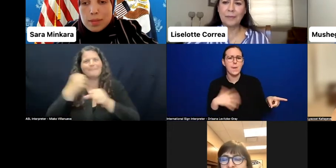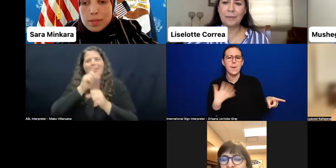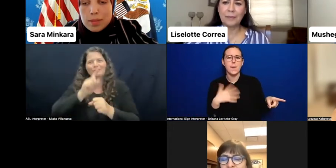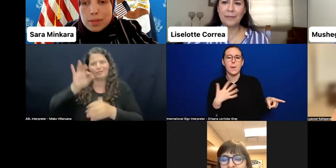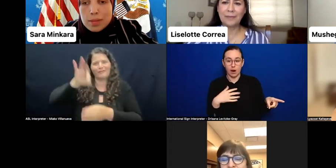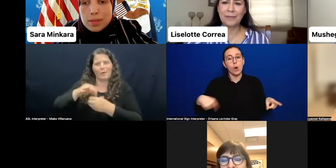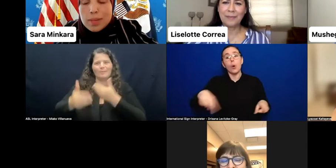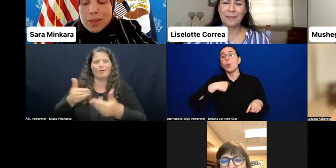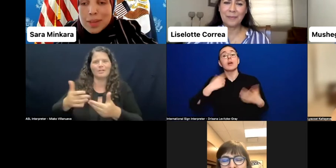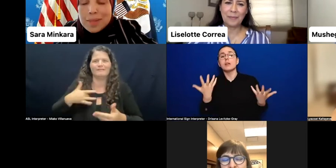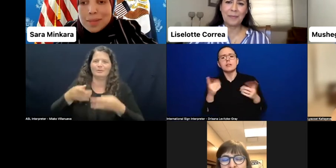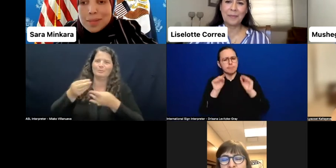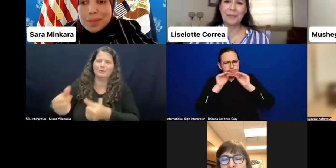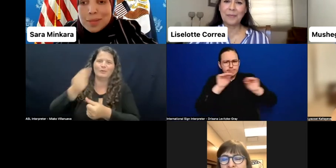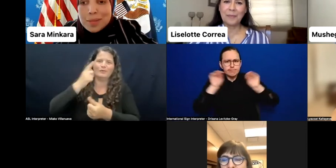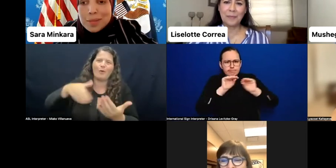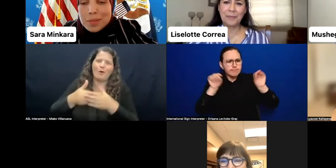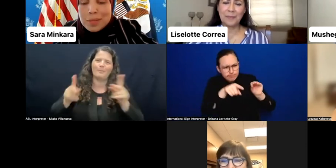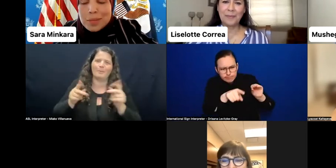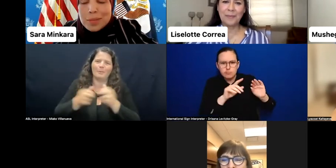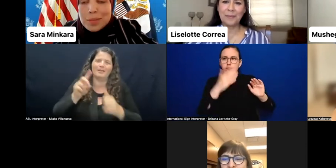So I'd like to draw on those good examples